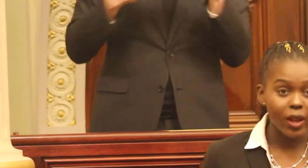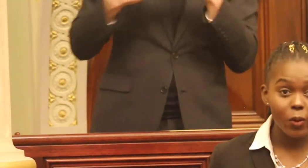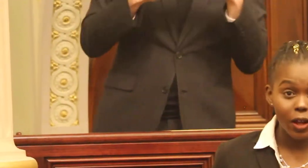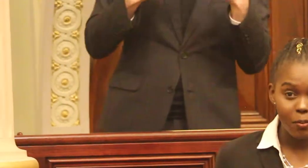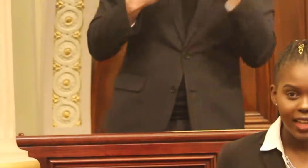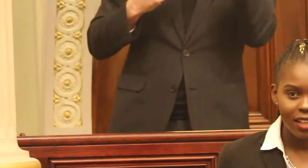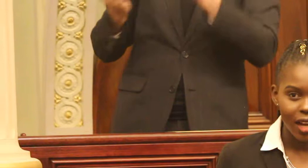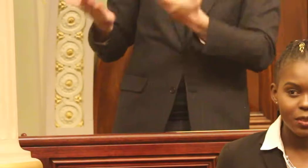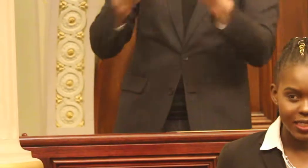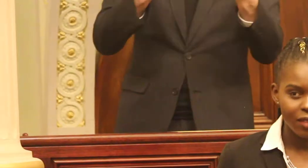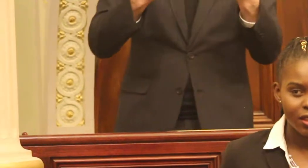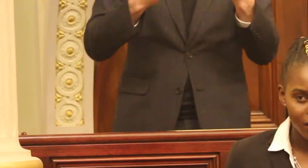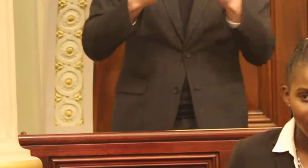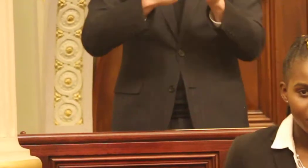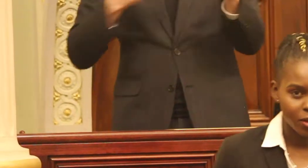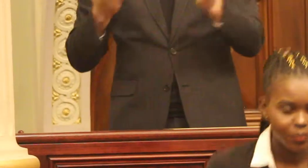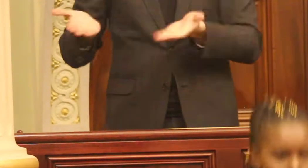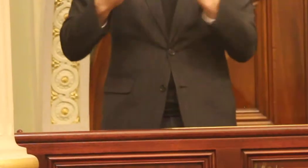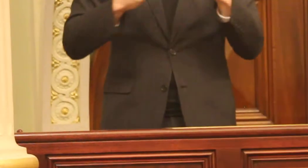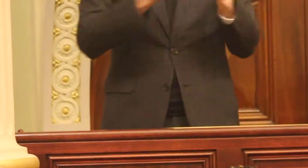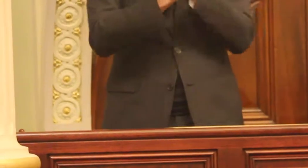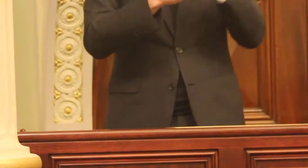We will impact lives by saving the environment.